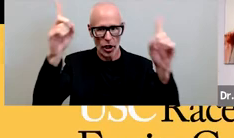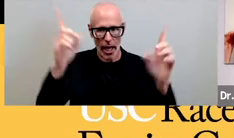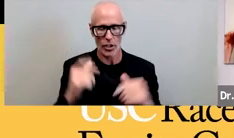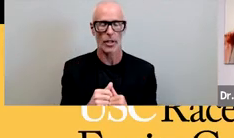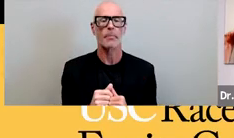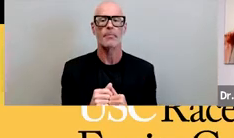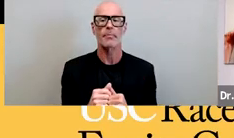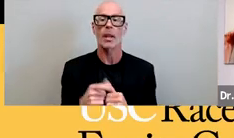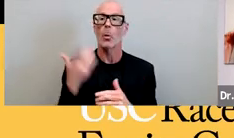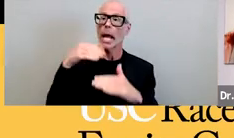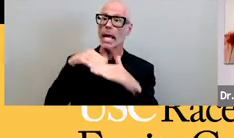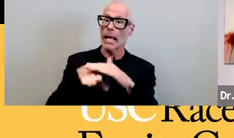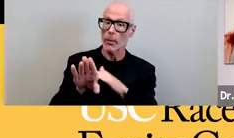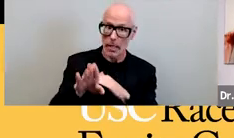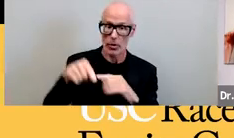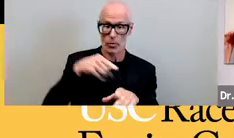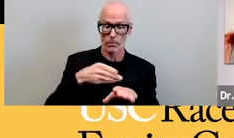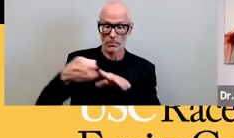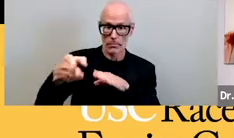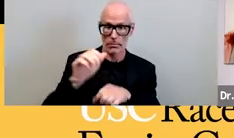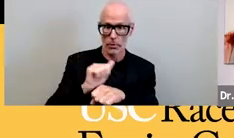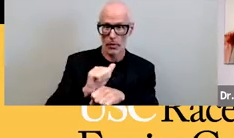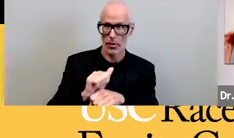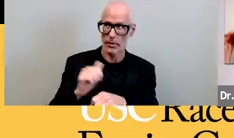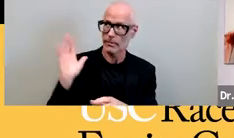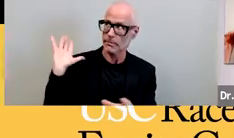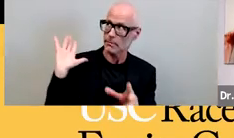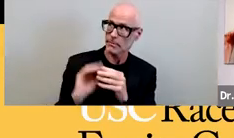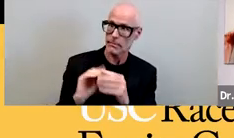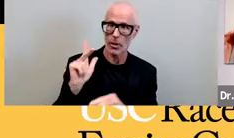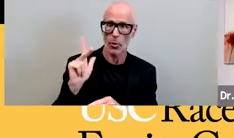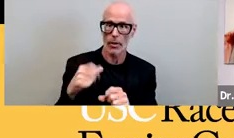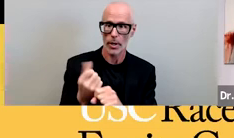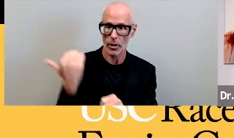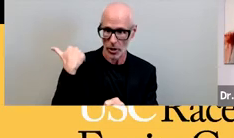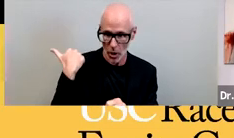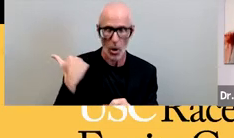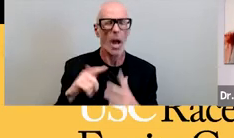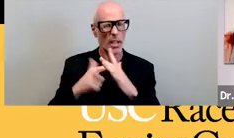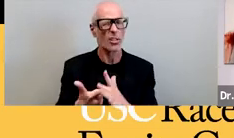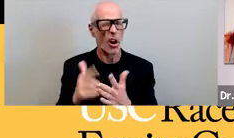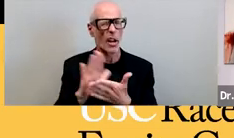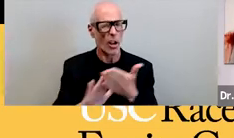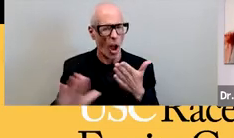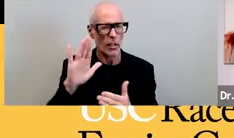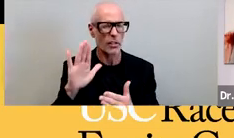the higher education profession 23 years ago i got my start in college unions and student activities